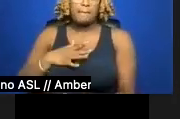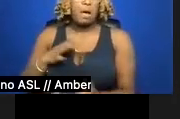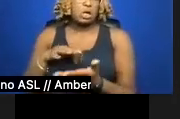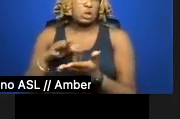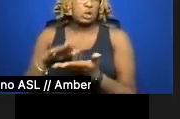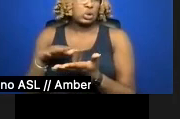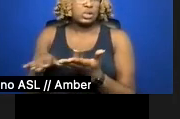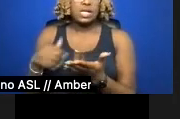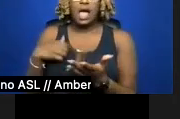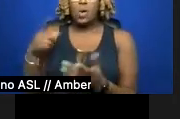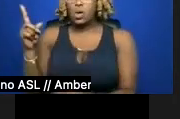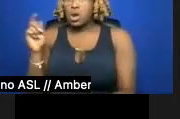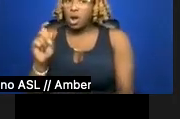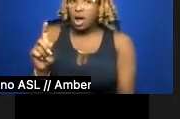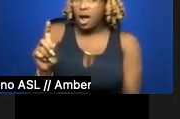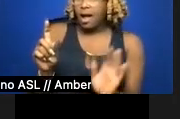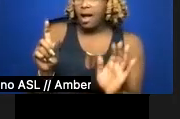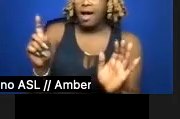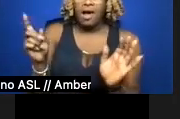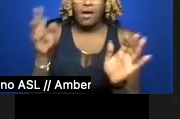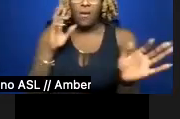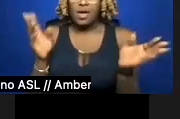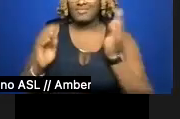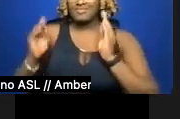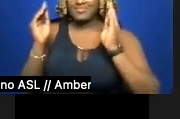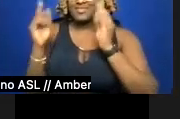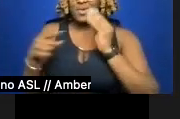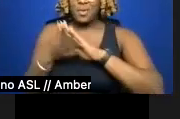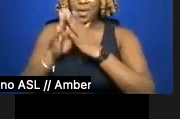swore I'd gussy up when I came of age, brace my guts,